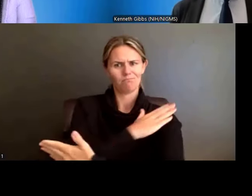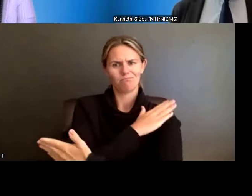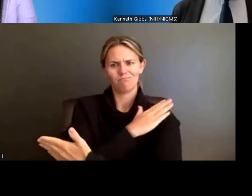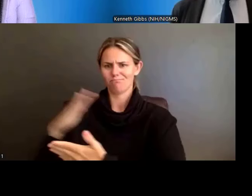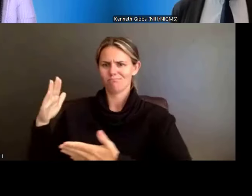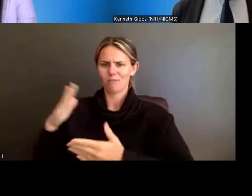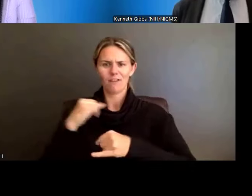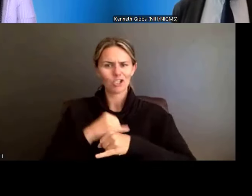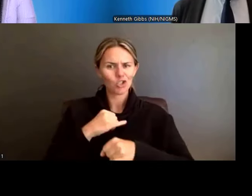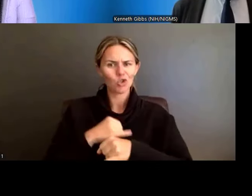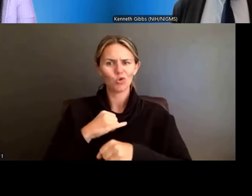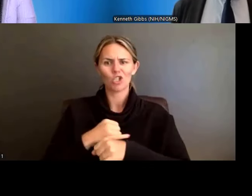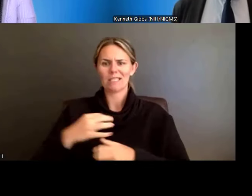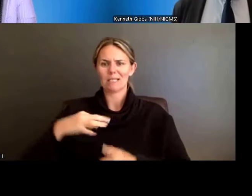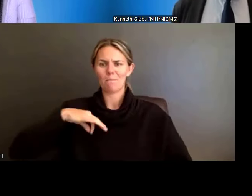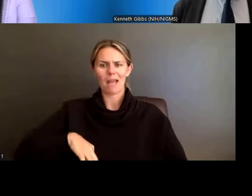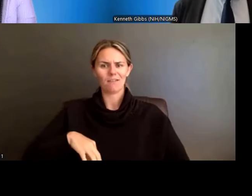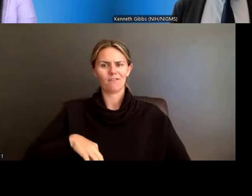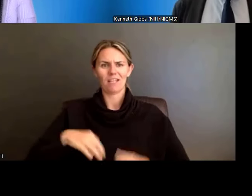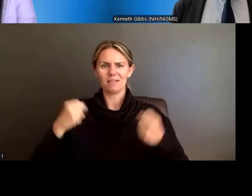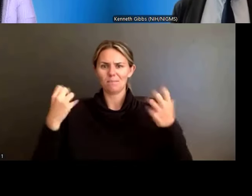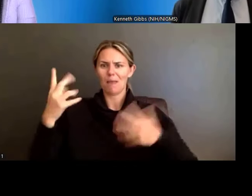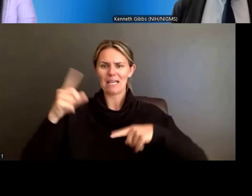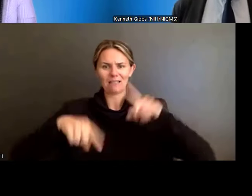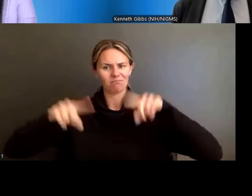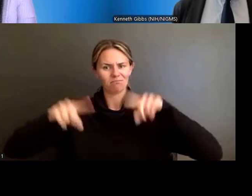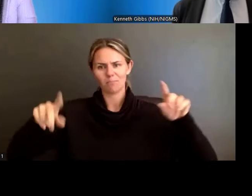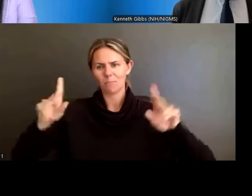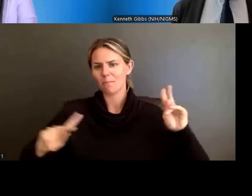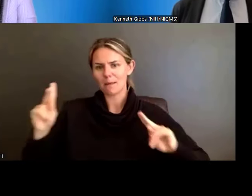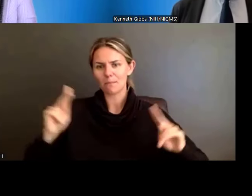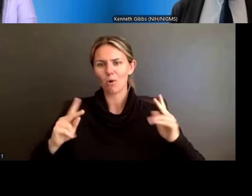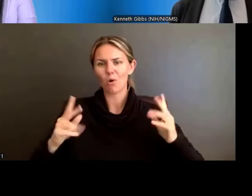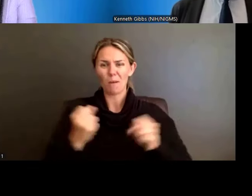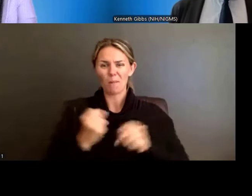And we want to make sure that we have opportunities that are available to support this, moving into the future.